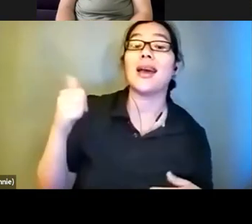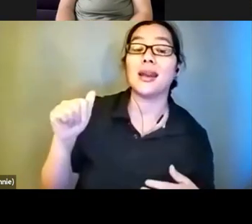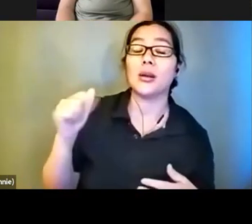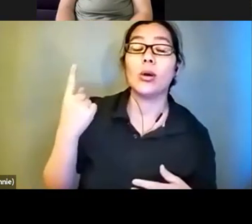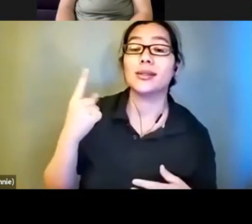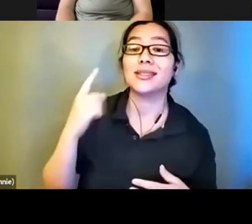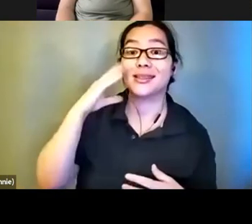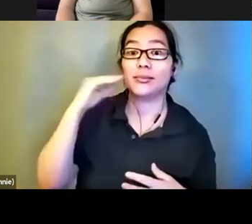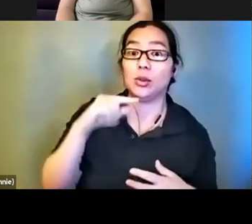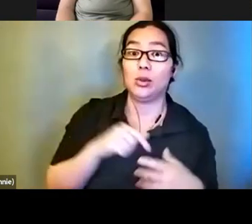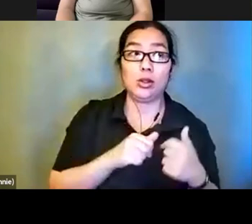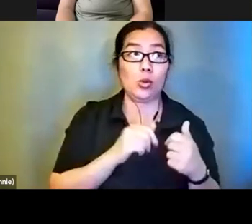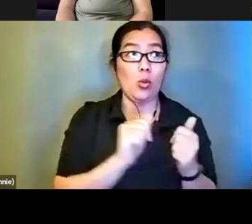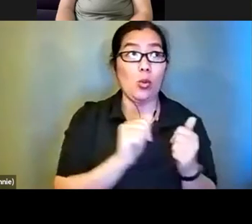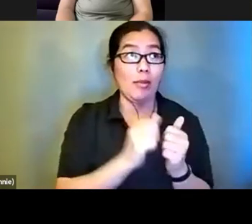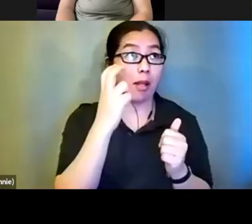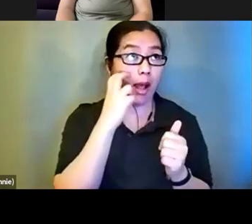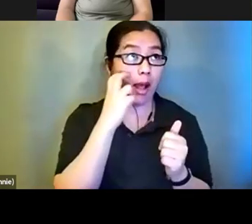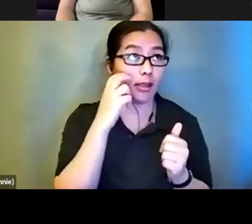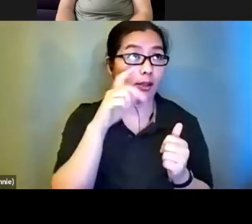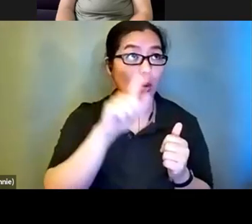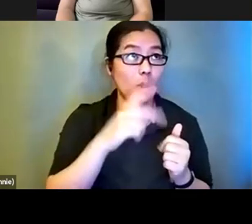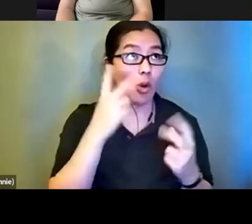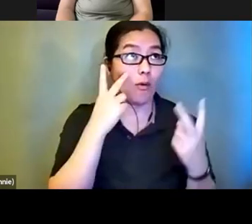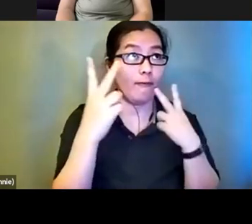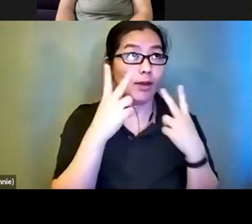unique, then how can we think about creating a